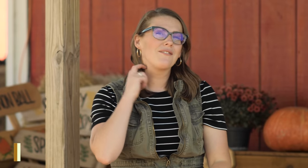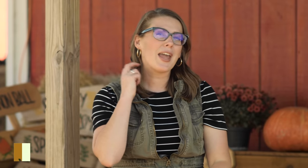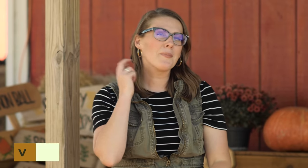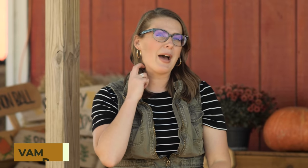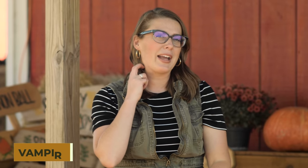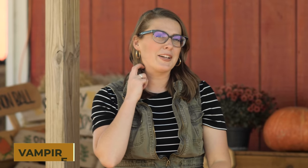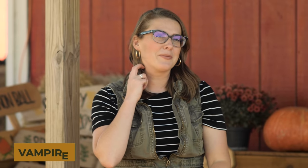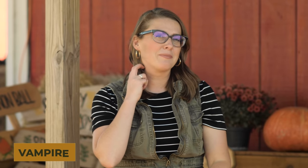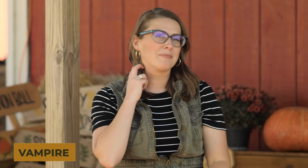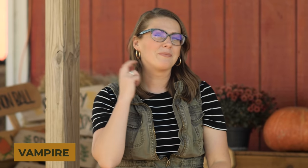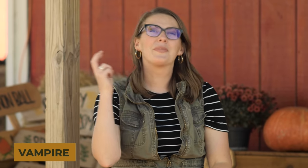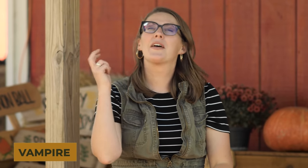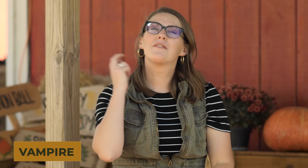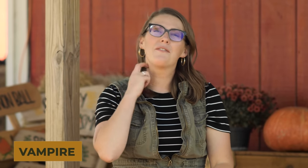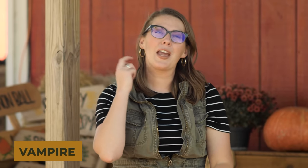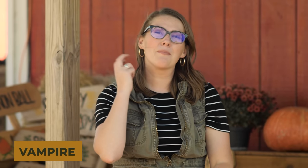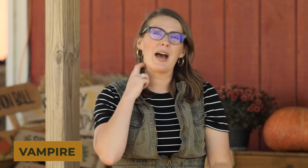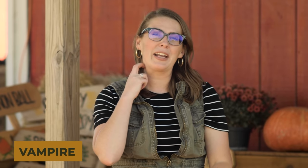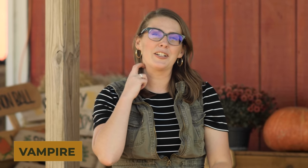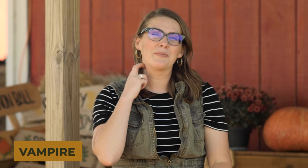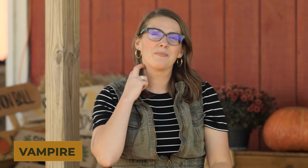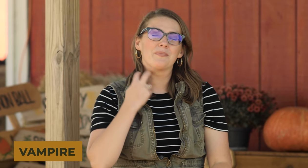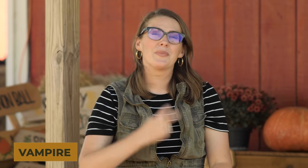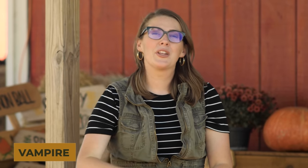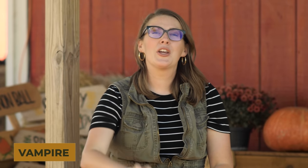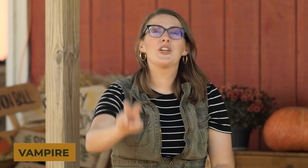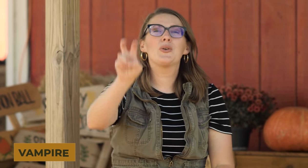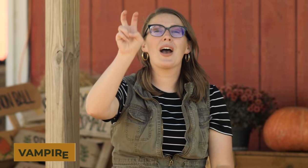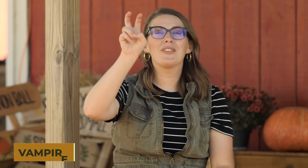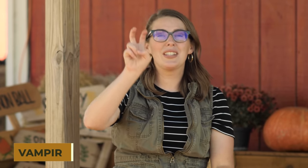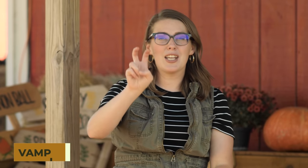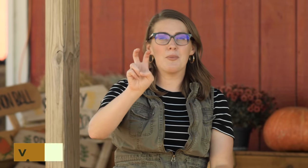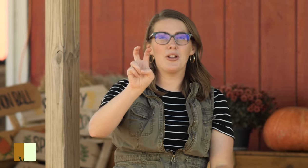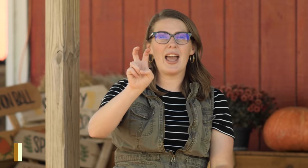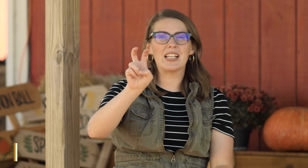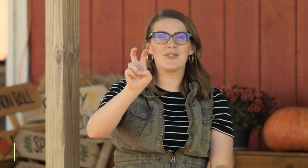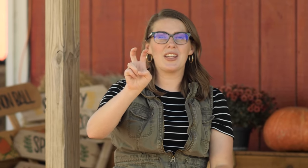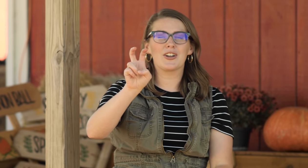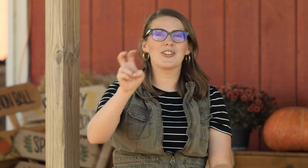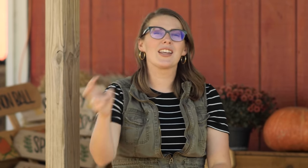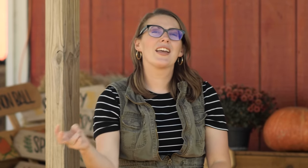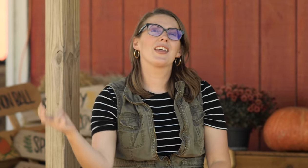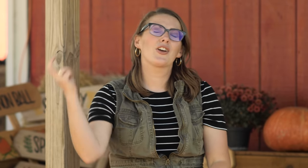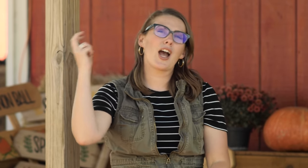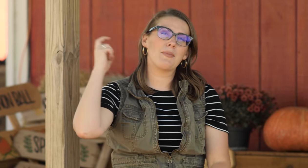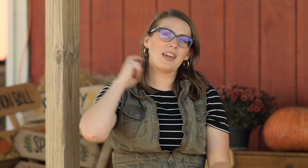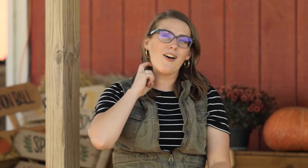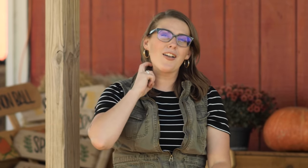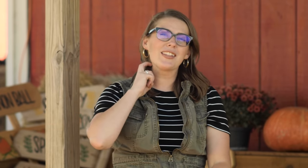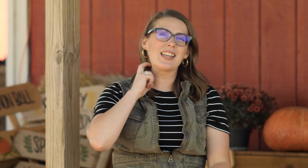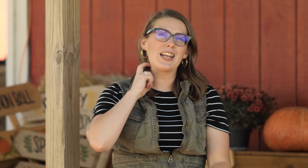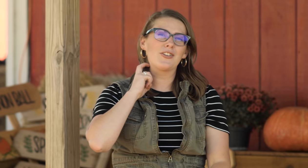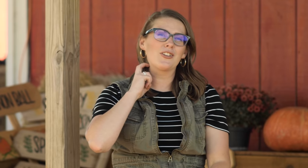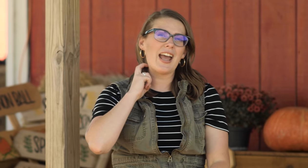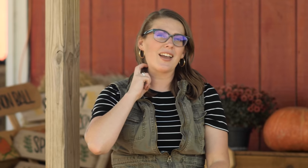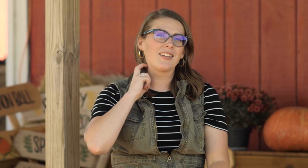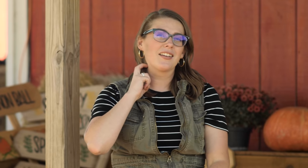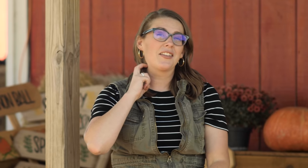'Vampire, vampire' you have 'double X' fingers that are coming on the side of your neck